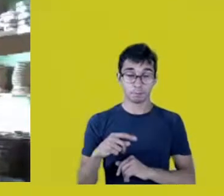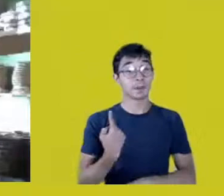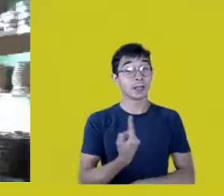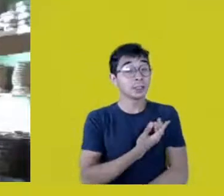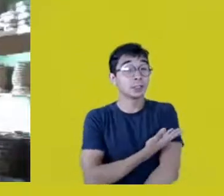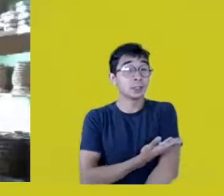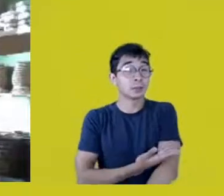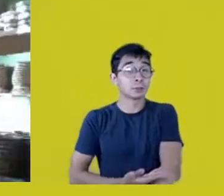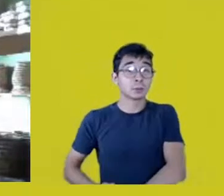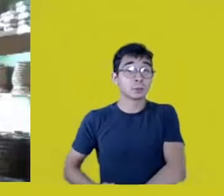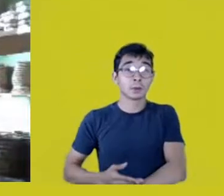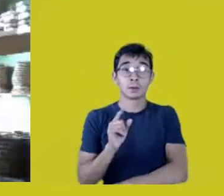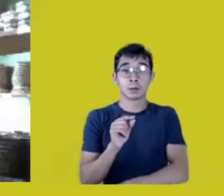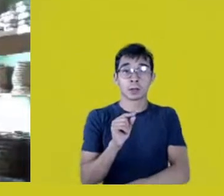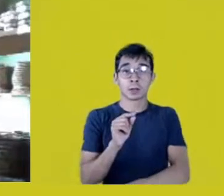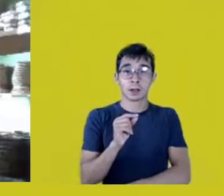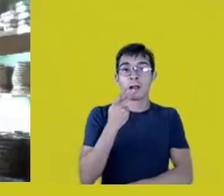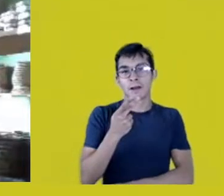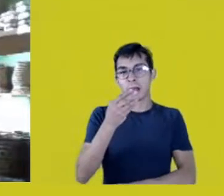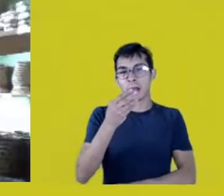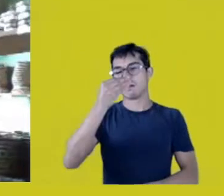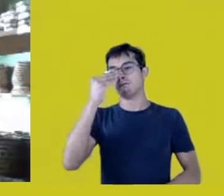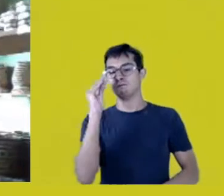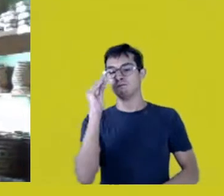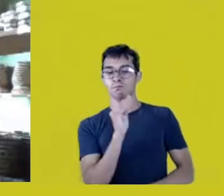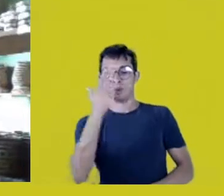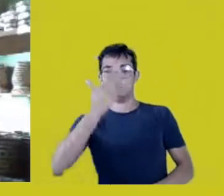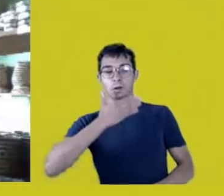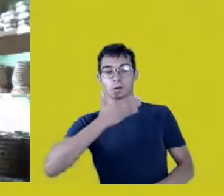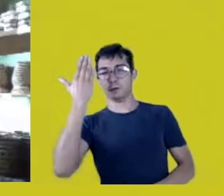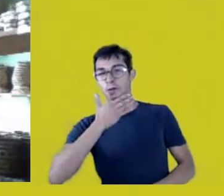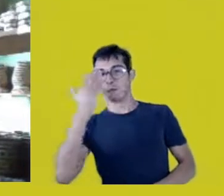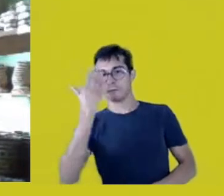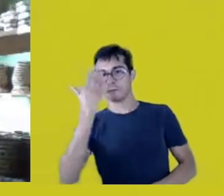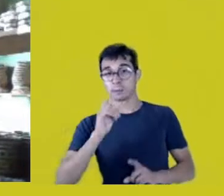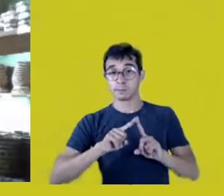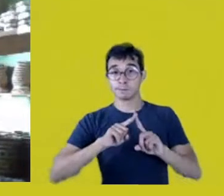to talk about invisibility, but not to face the problem of denial,